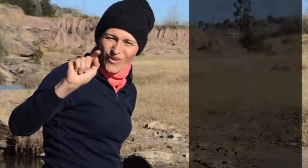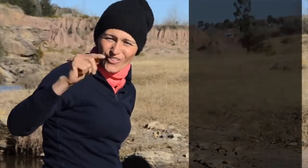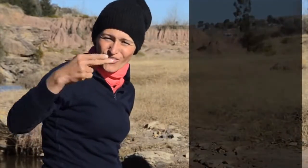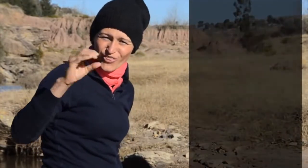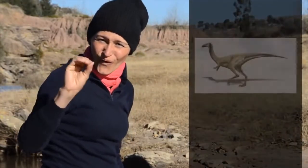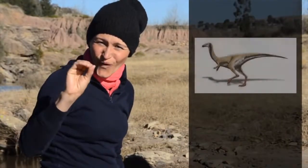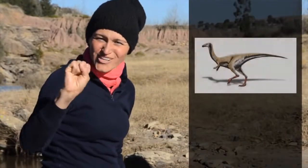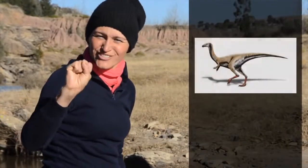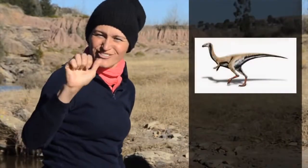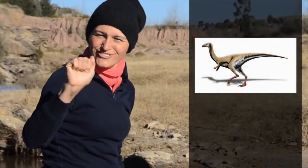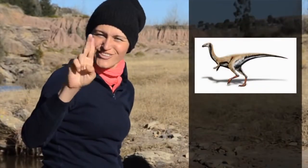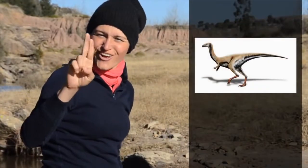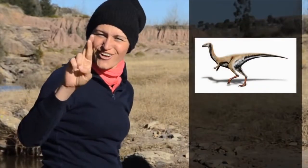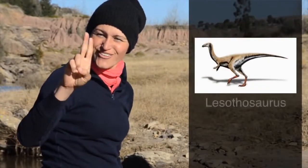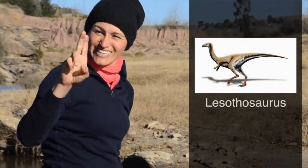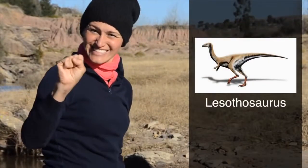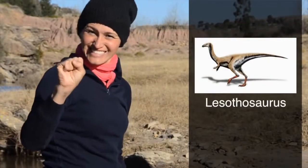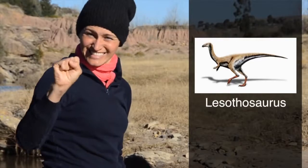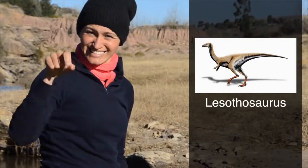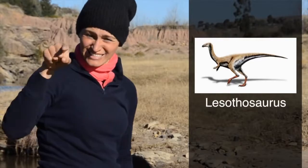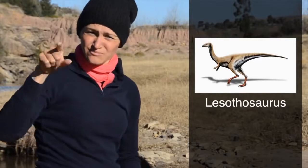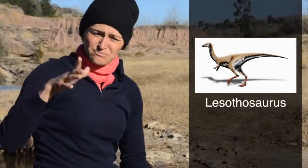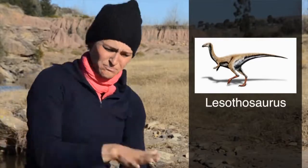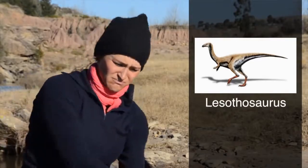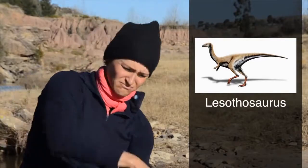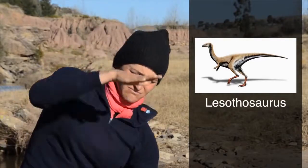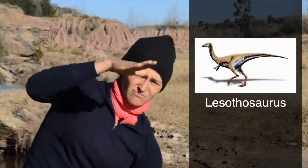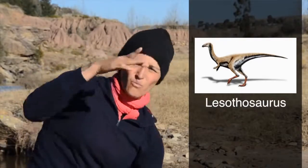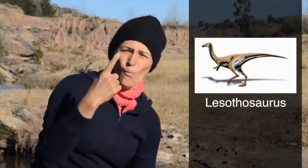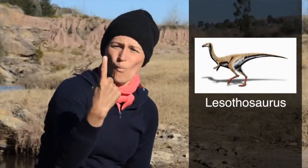originating from the Lesothosaurus, from Lesotho. It is